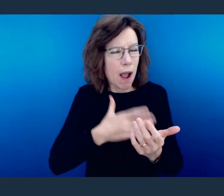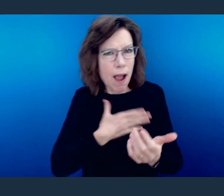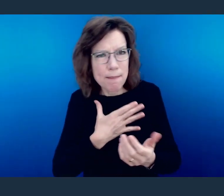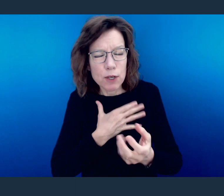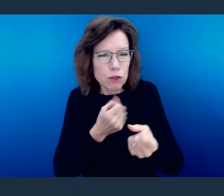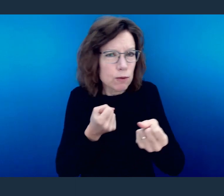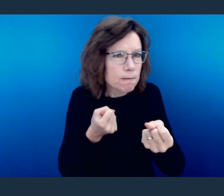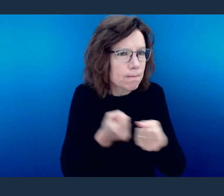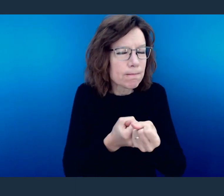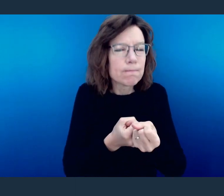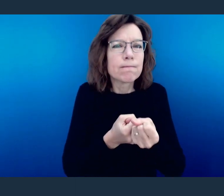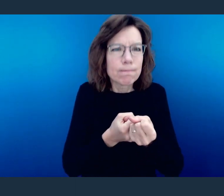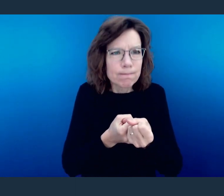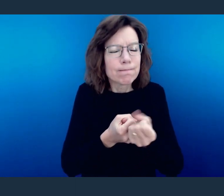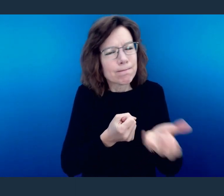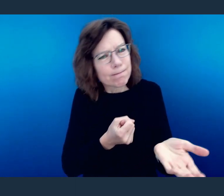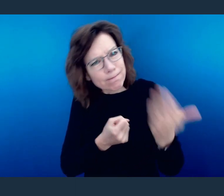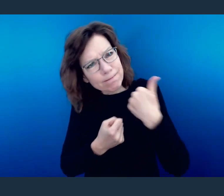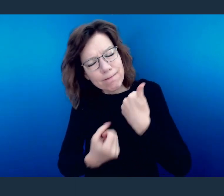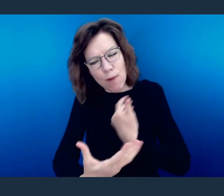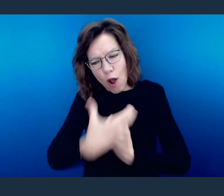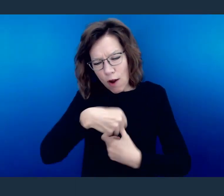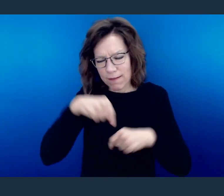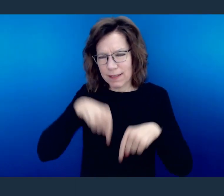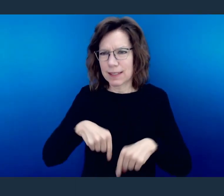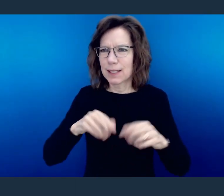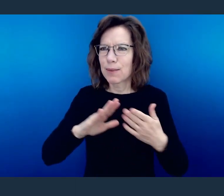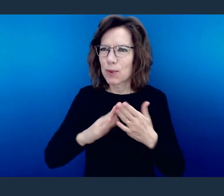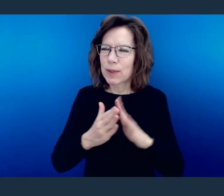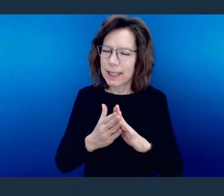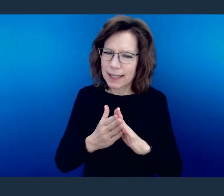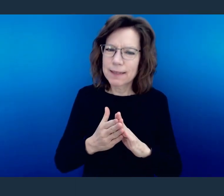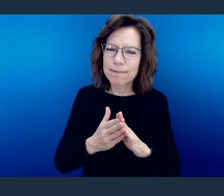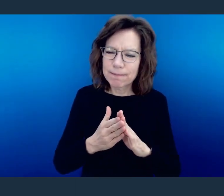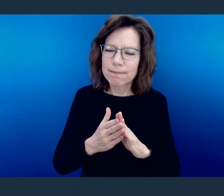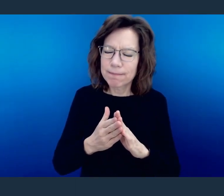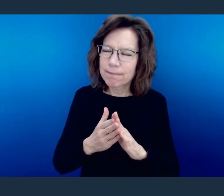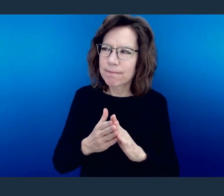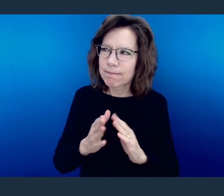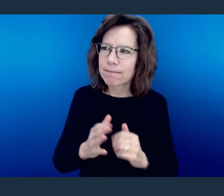where they're at, bring them in to this community, Lord.